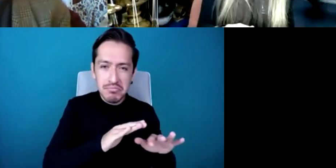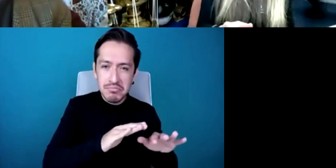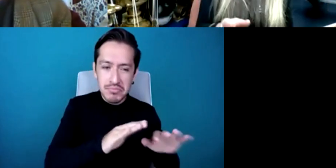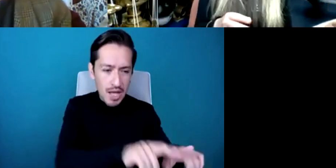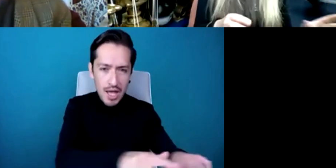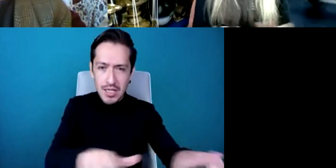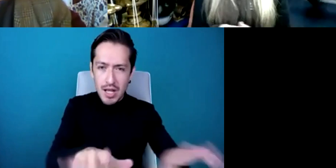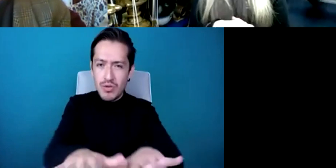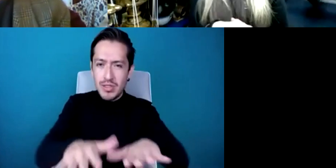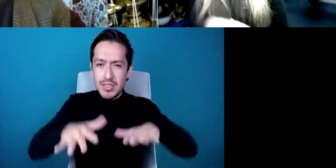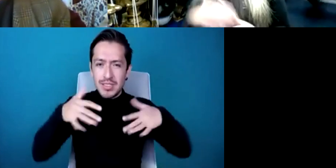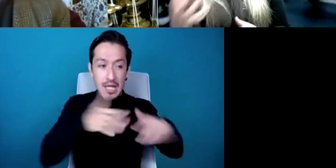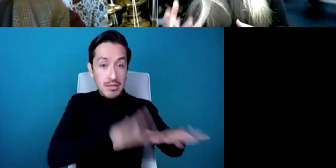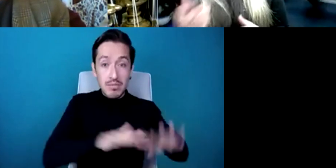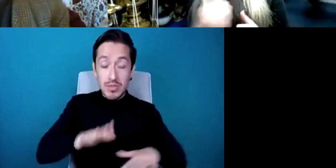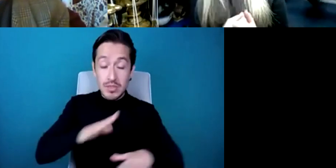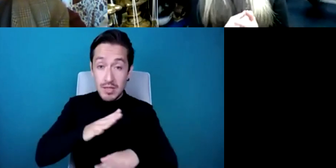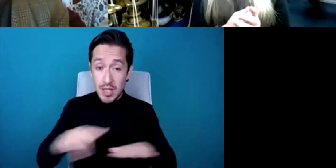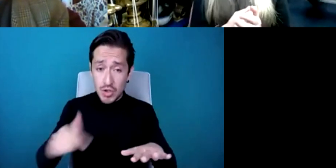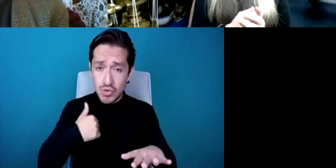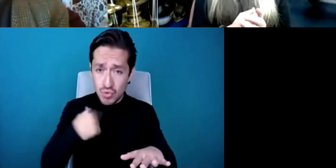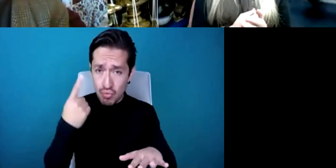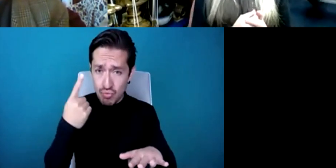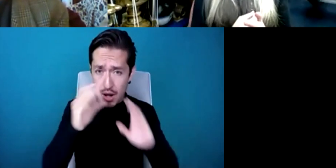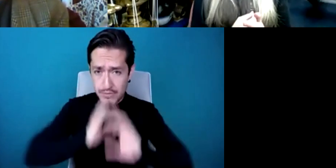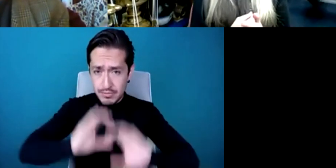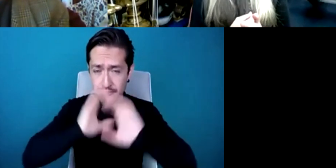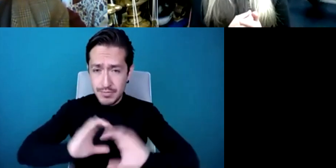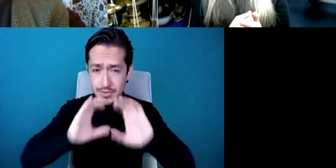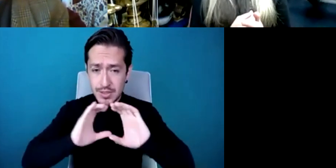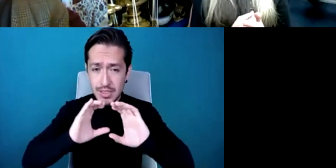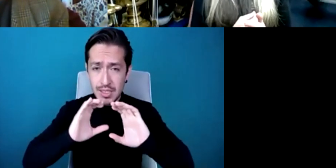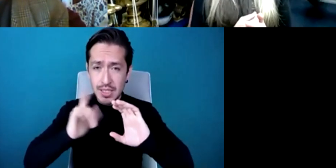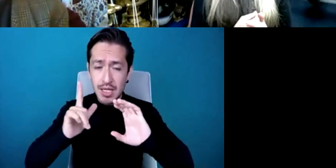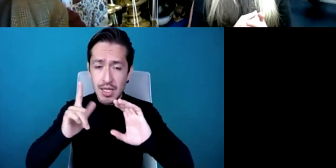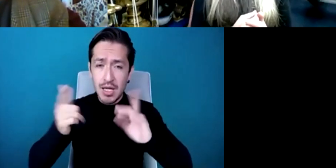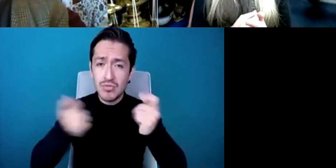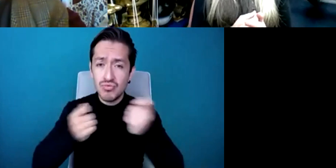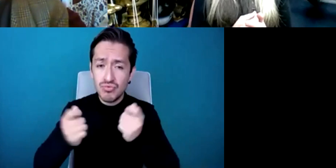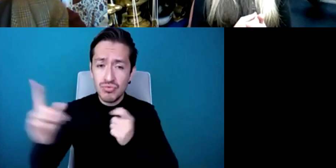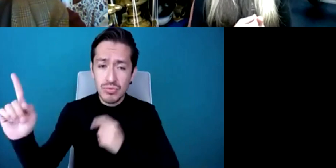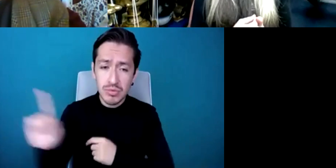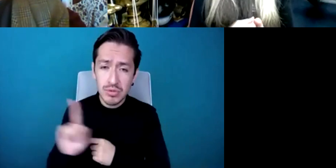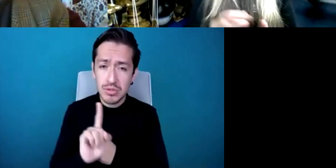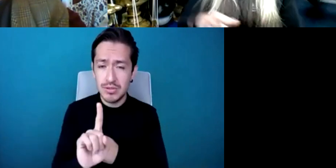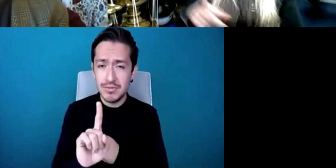piece of music and the conductor walked in and he said oh oh would it be possible for you to